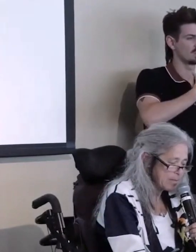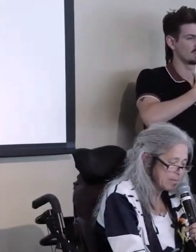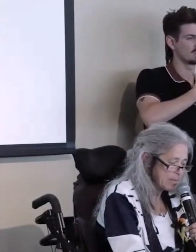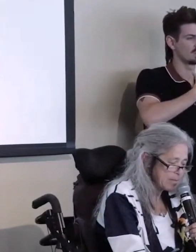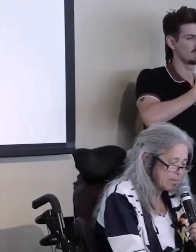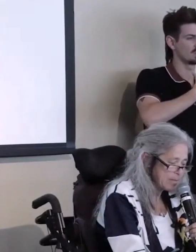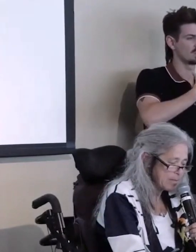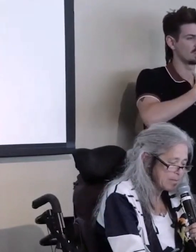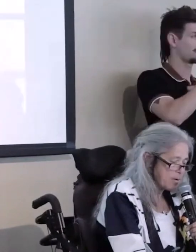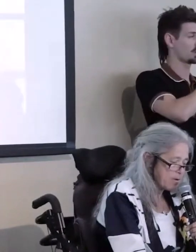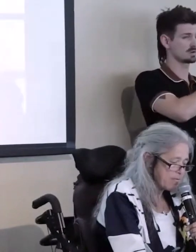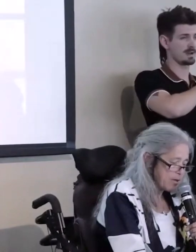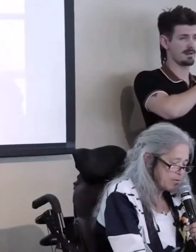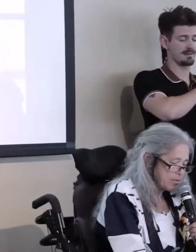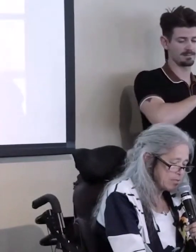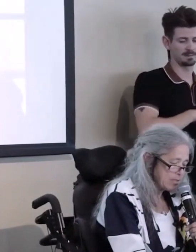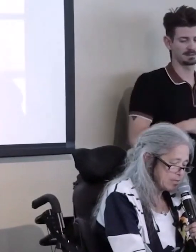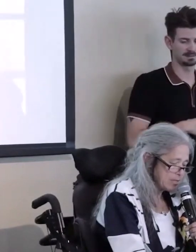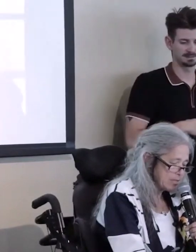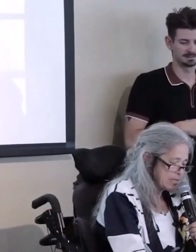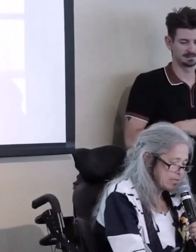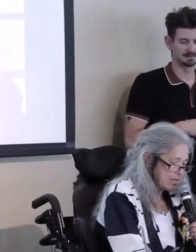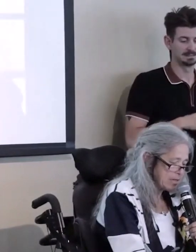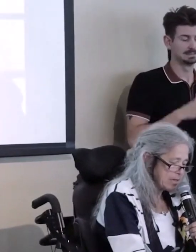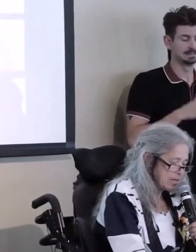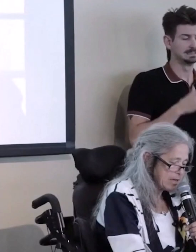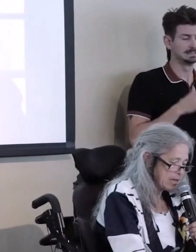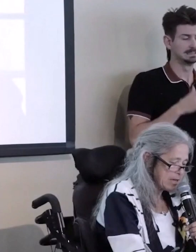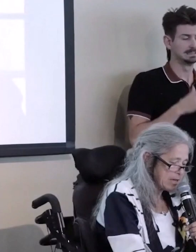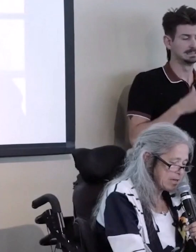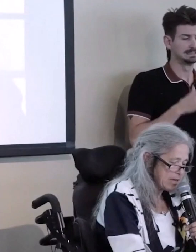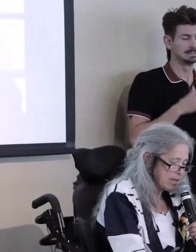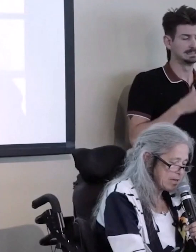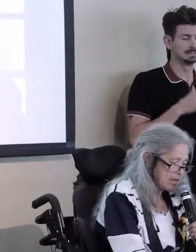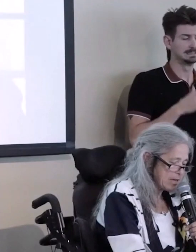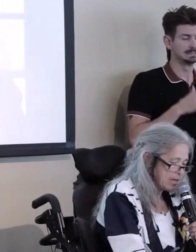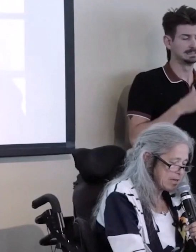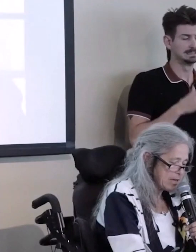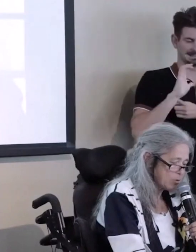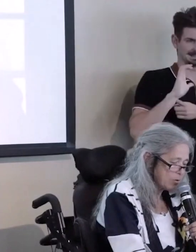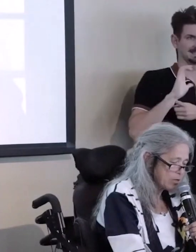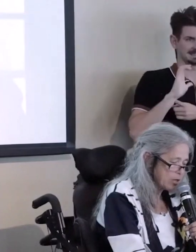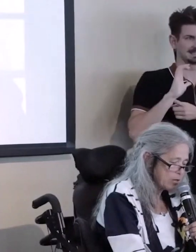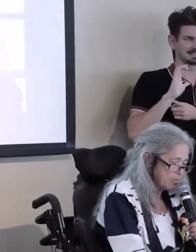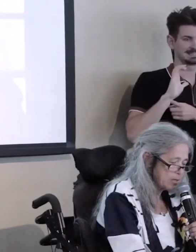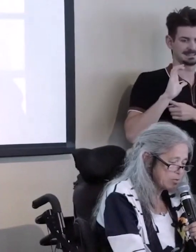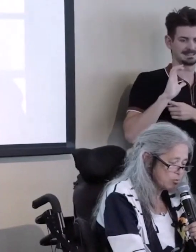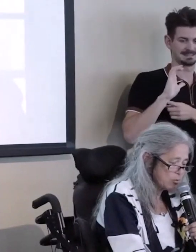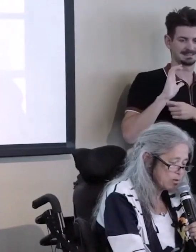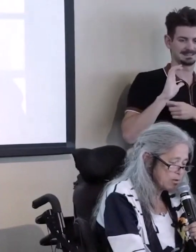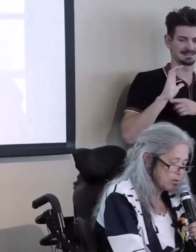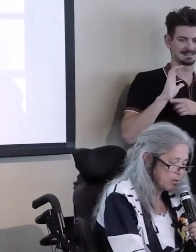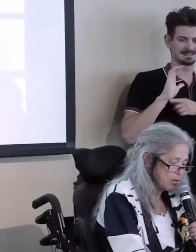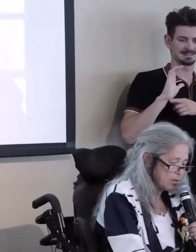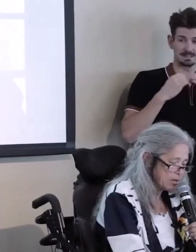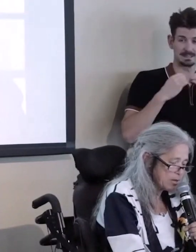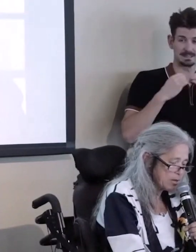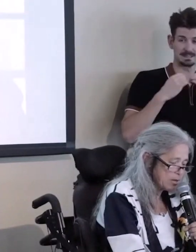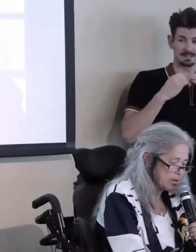When Dr. Parker founded CCDC... Uhm... This organization was her brainchild, but as a true community organizer and leader,